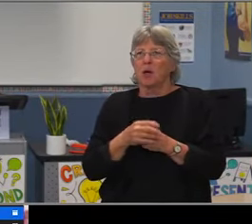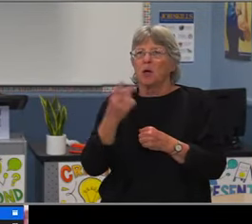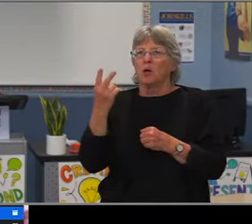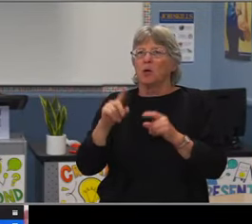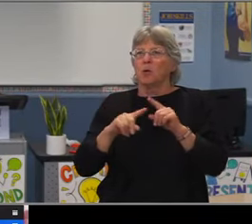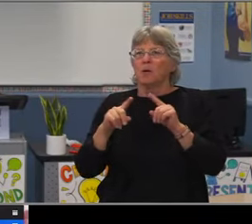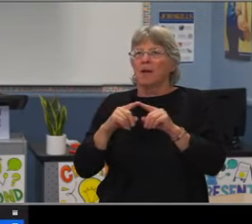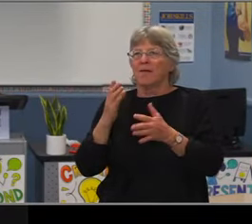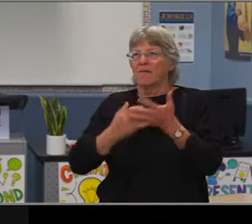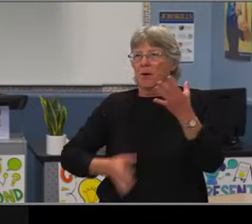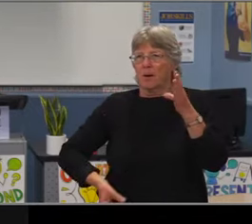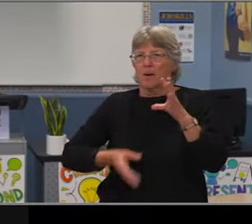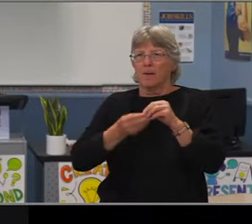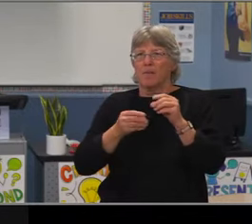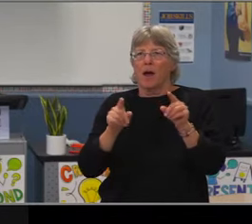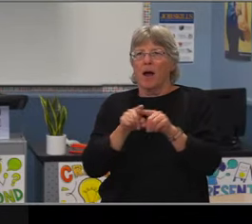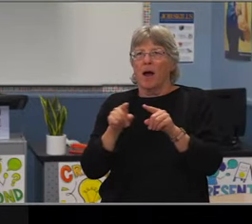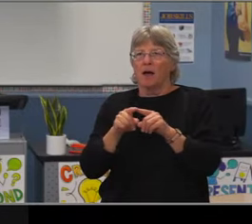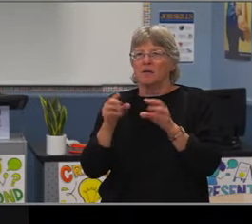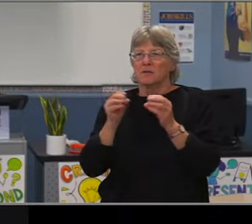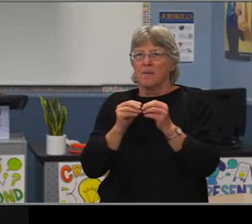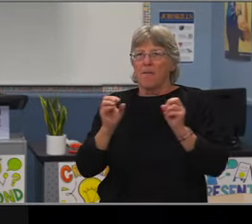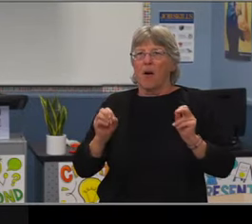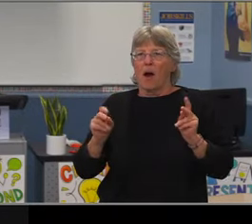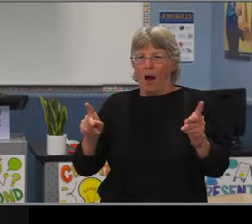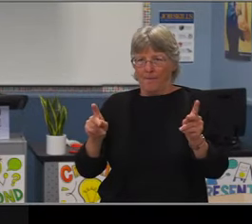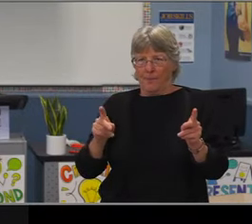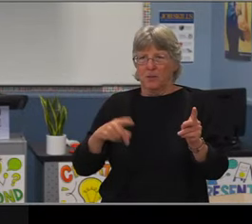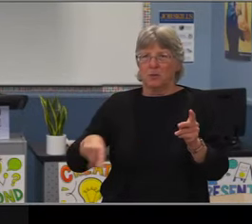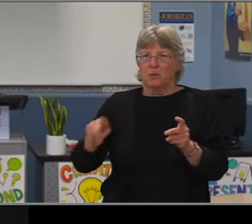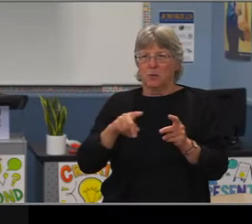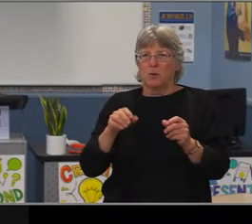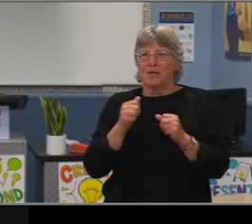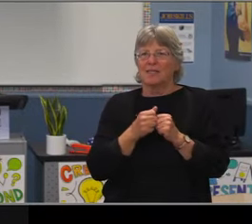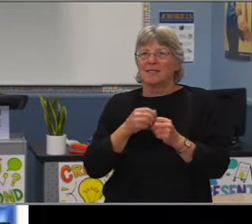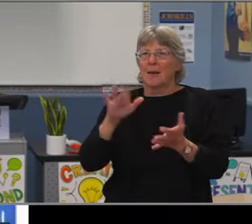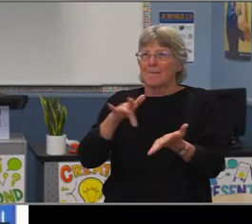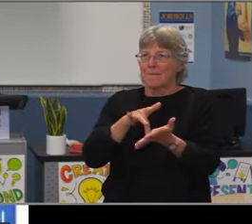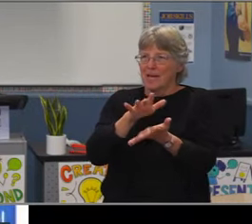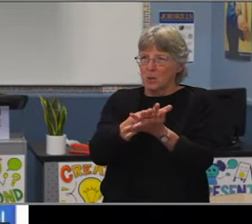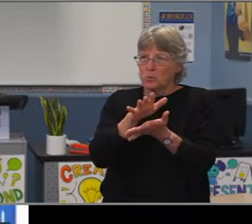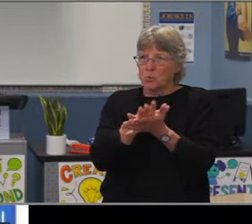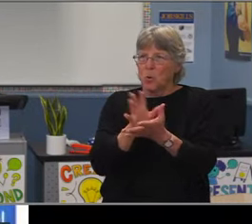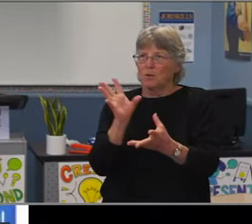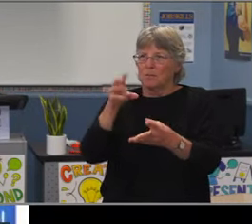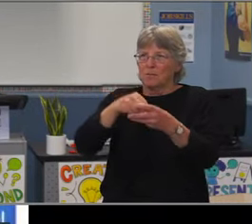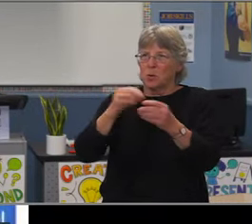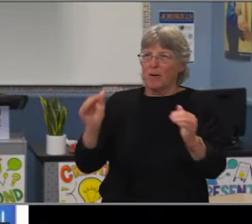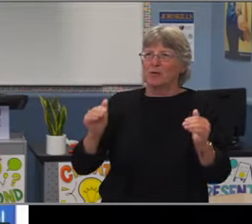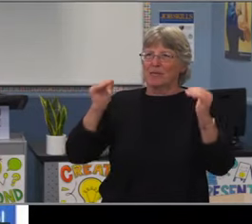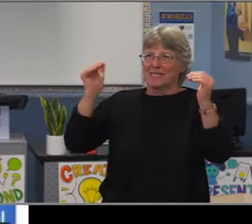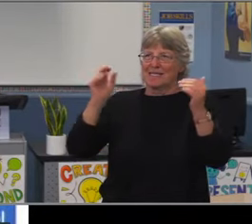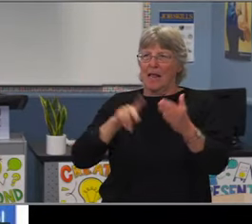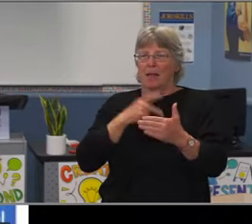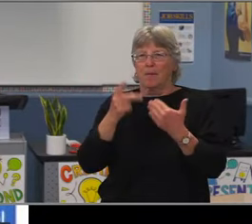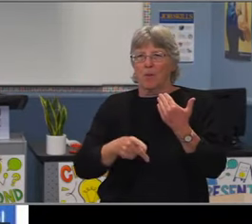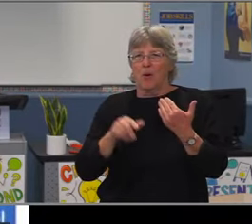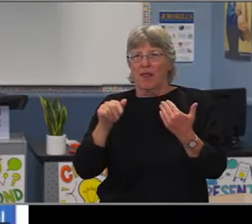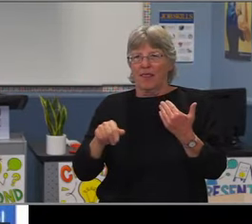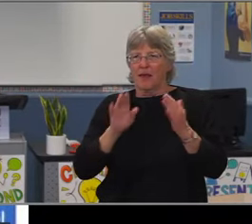that we do sort of spearheads that because we clearly know which students from which backgrounds